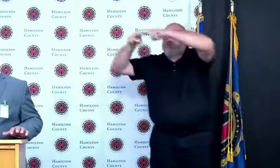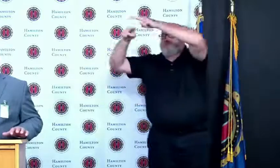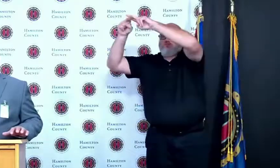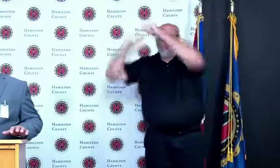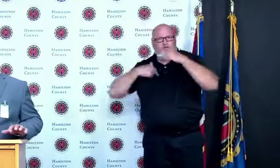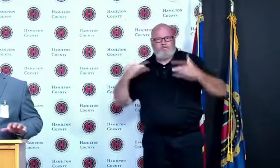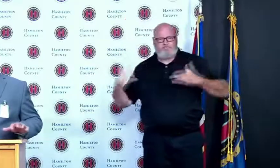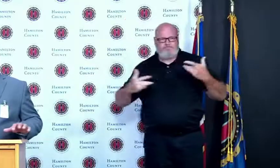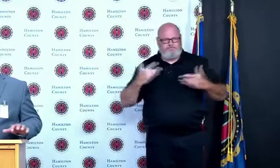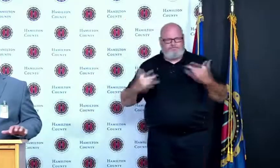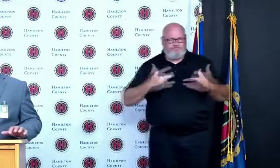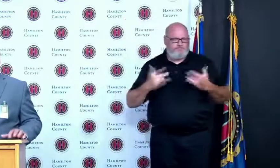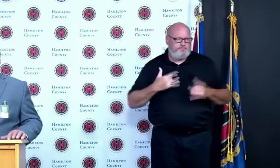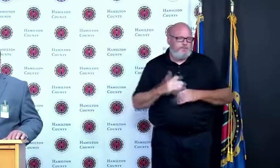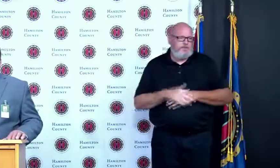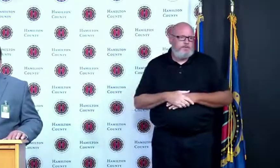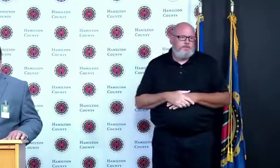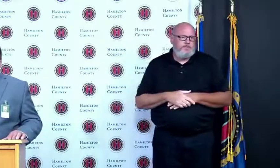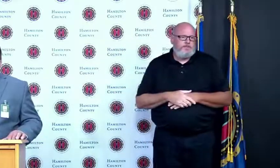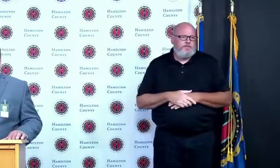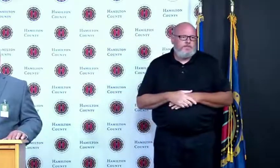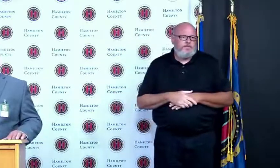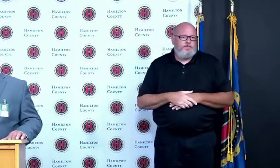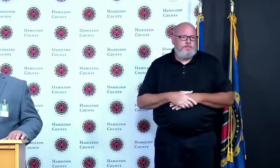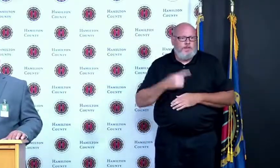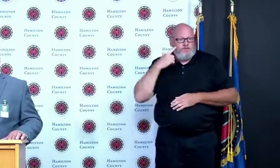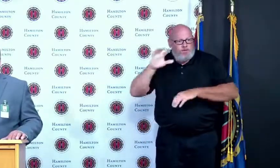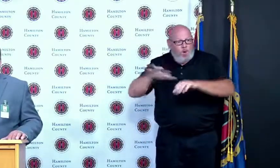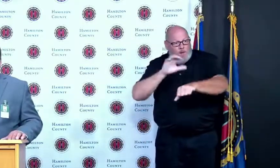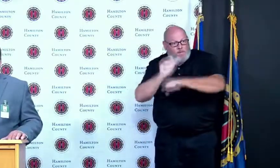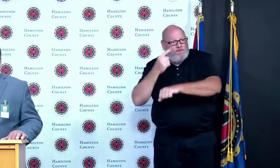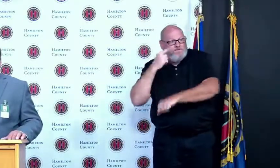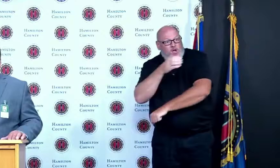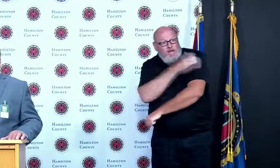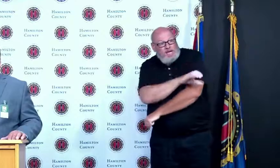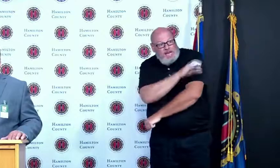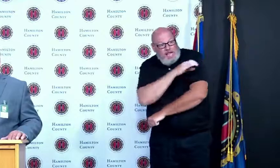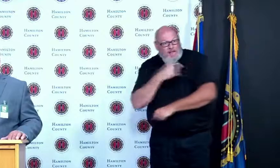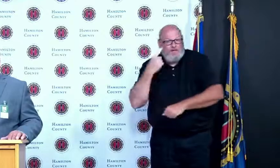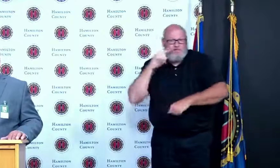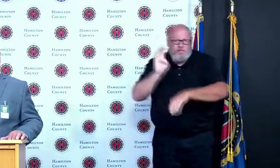filling and clinics filling some of that though is because we now have over 200 locations in